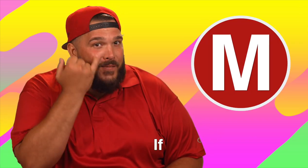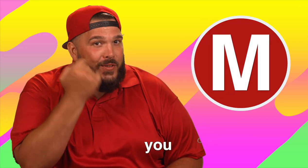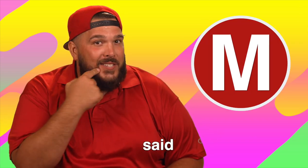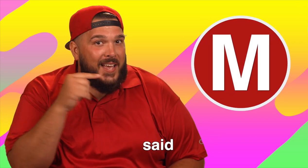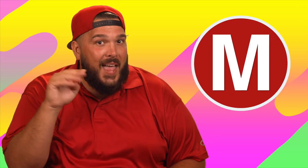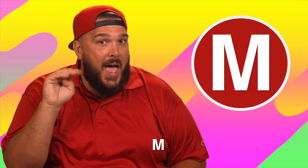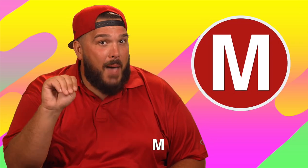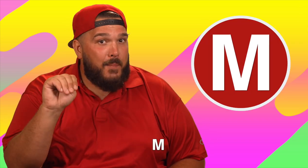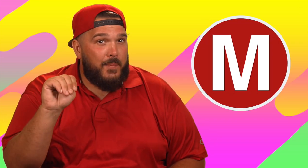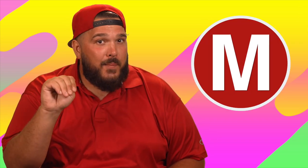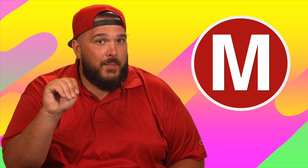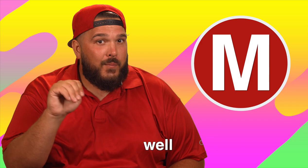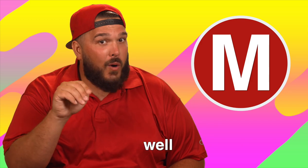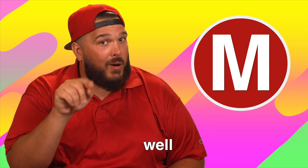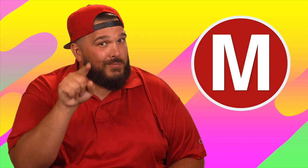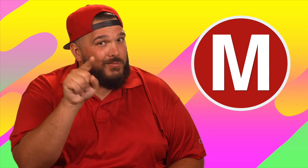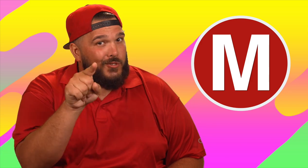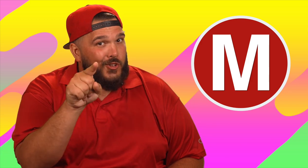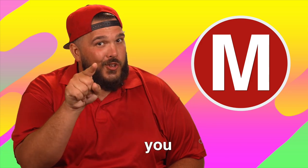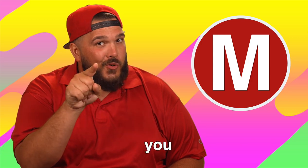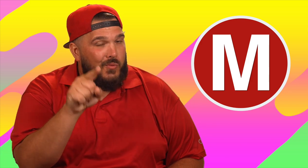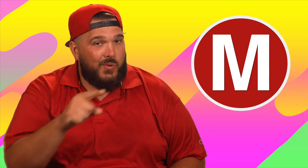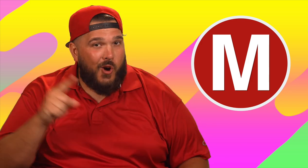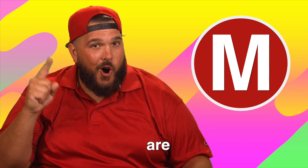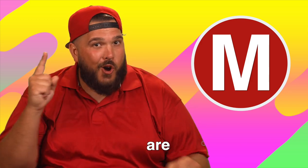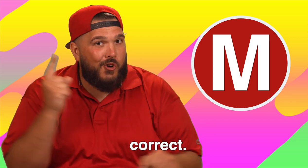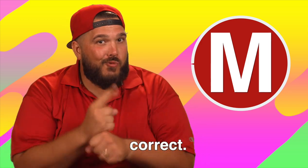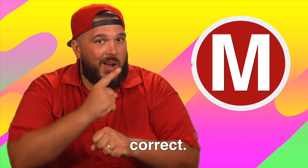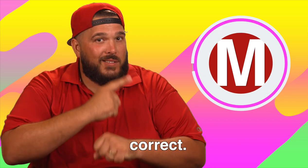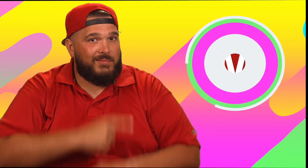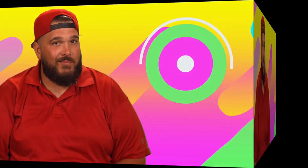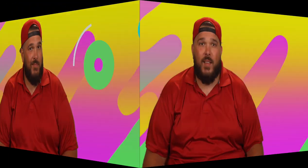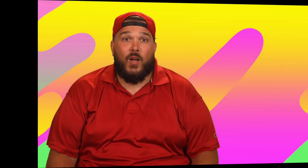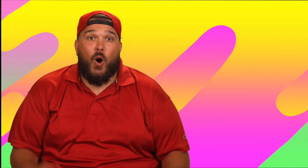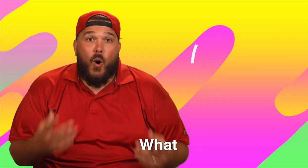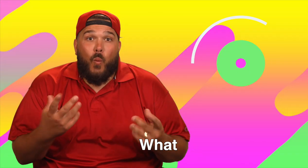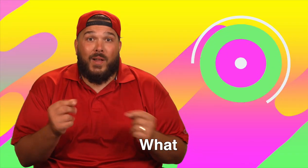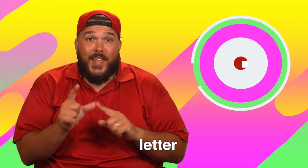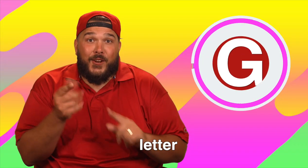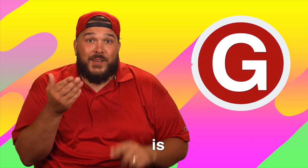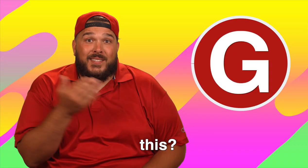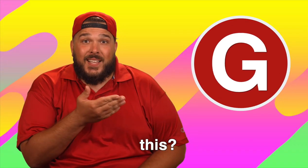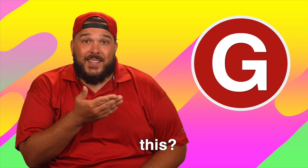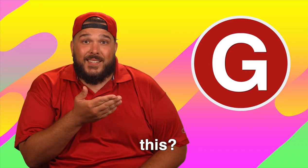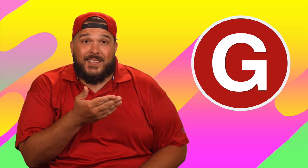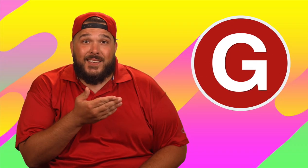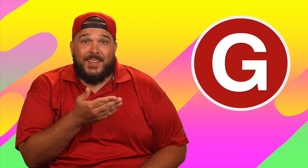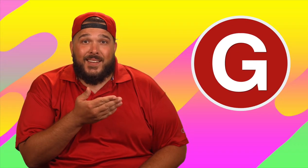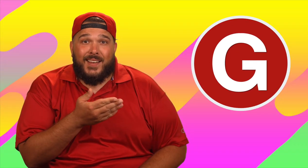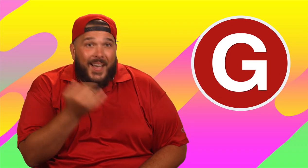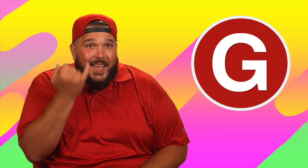If you said M, well, you are correct. What letter is this?